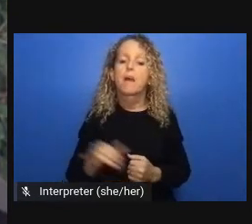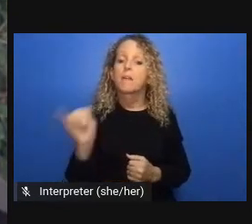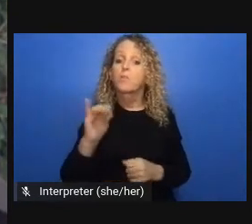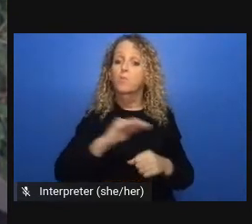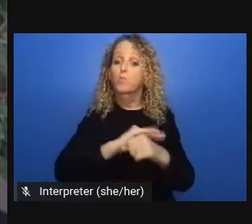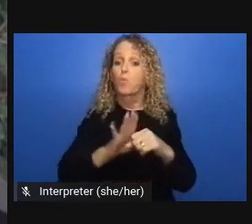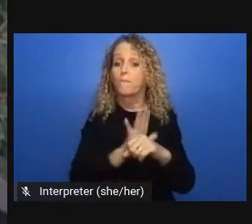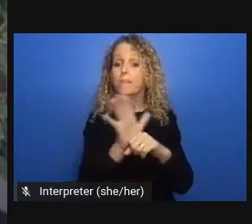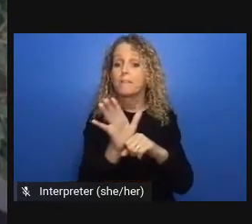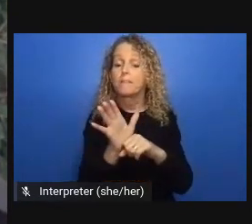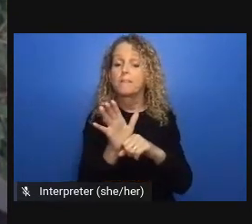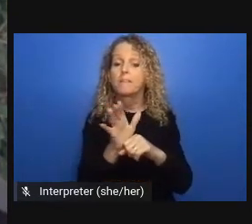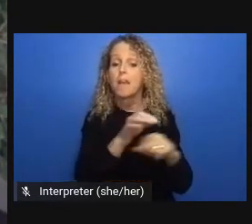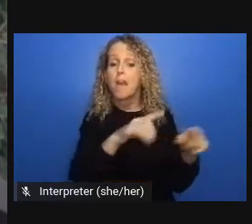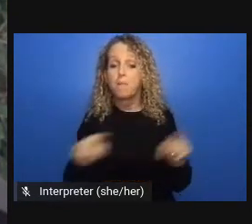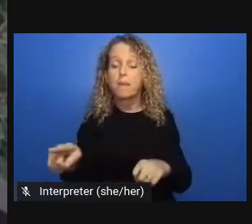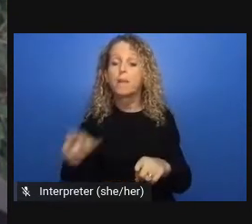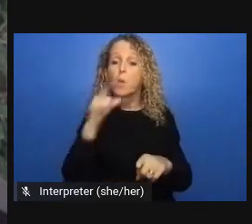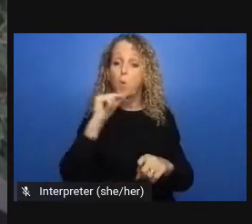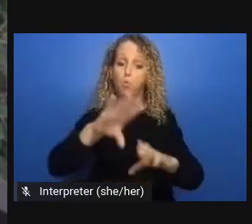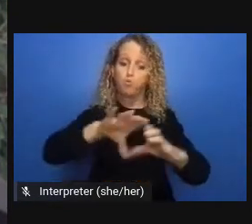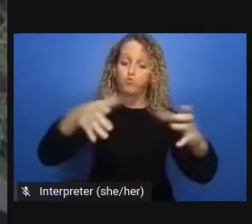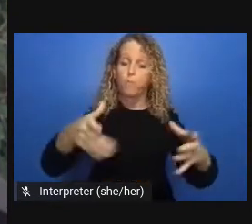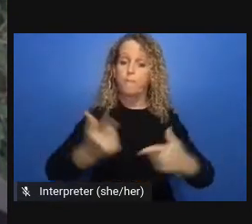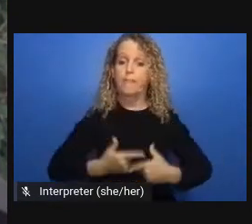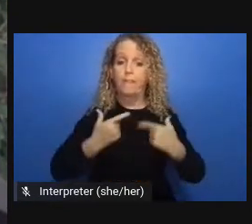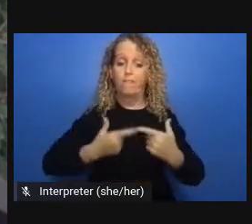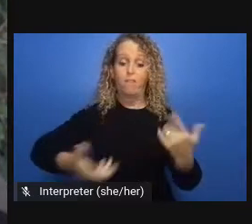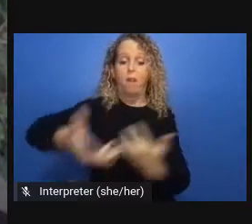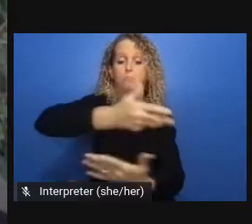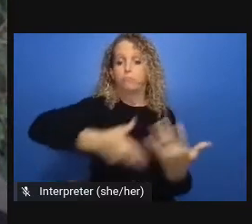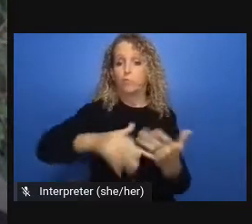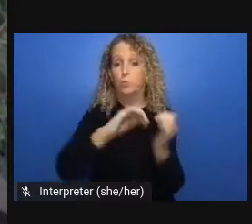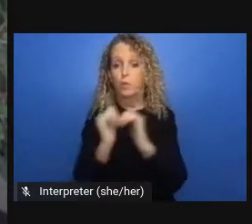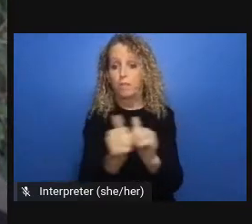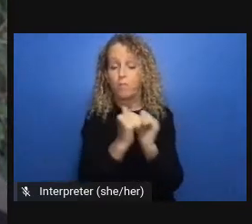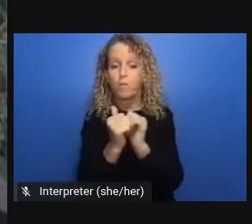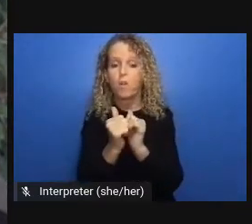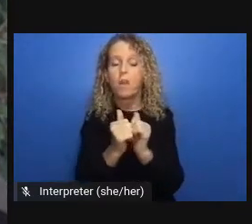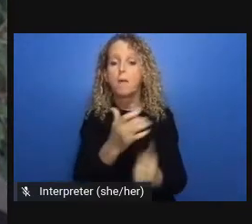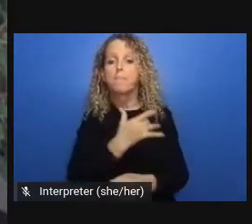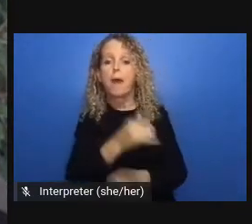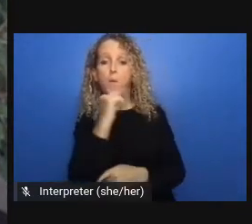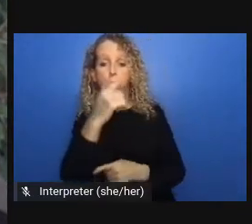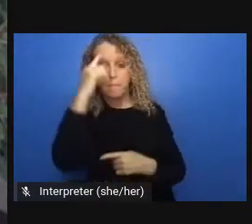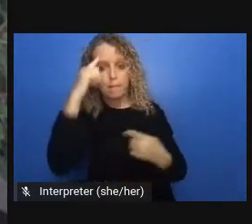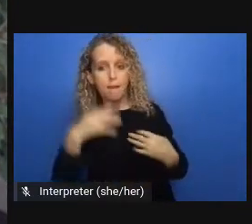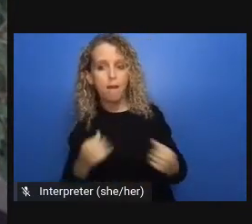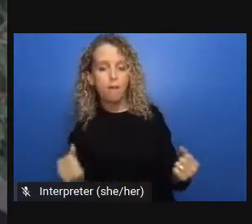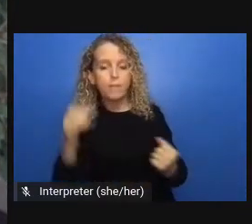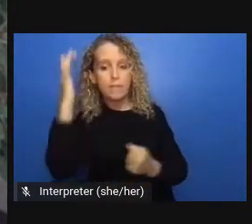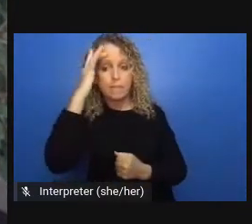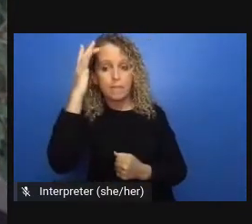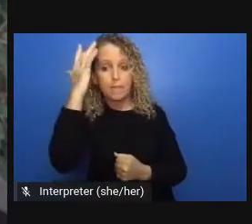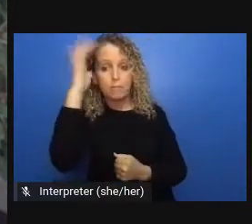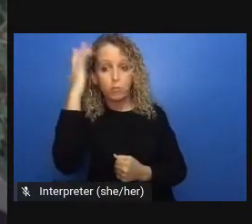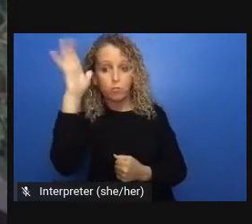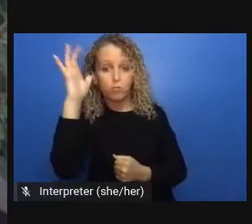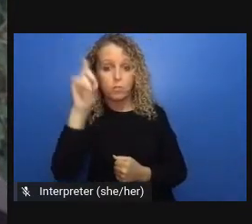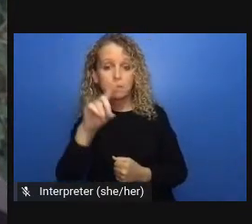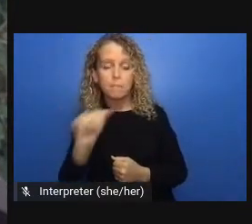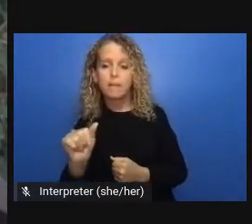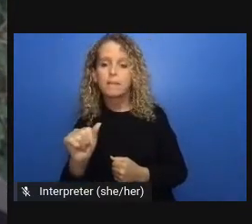which is over 6 000 per month per person or 210 000 per month for those 35 people